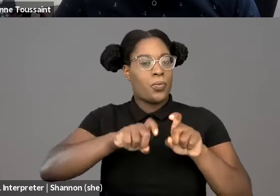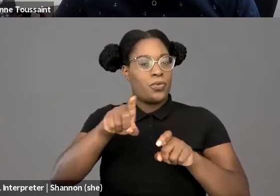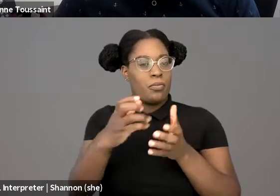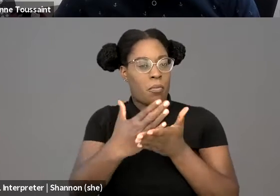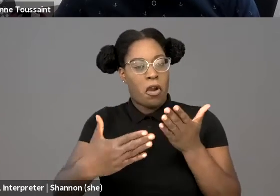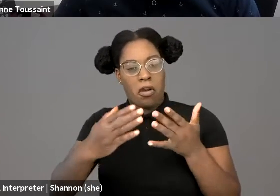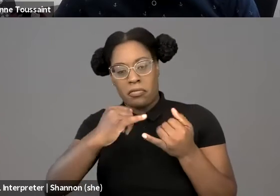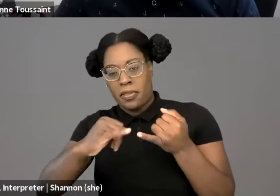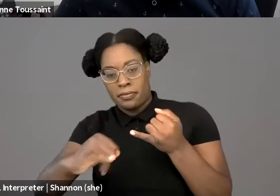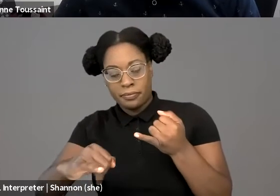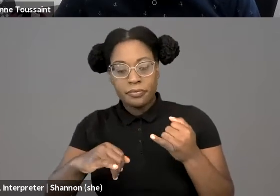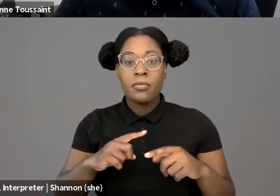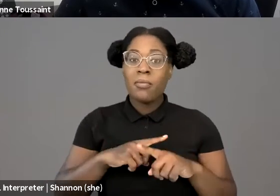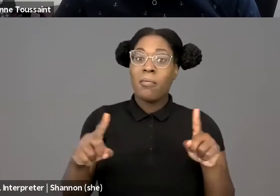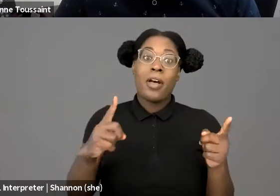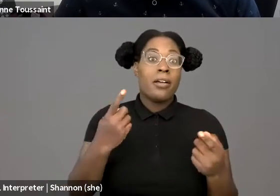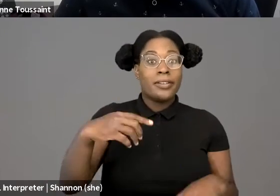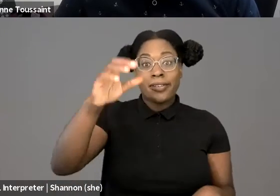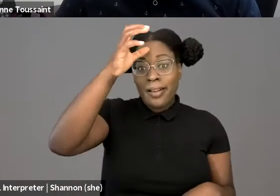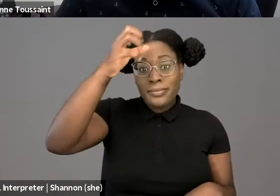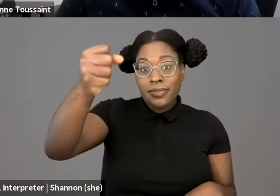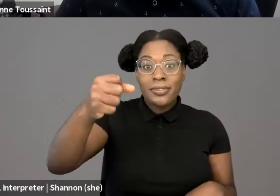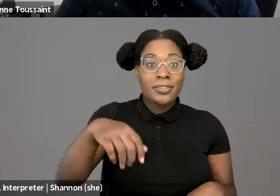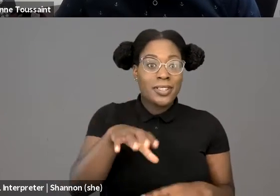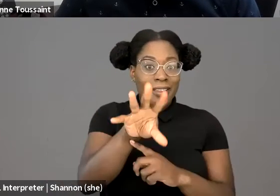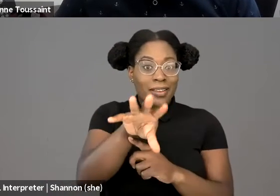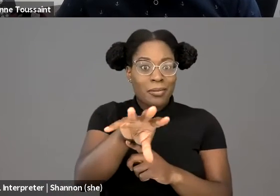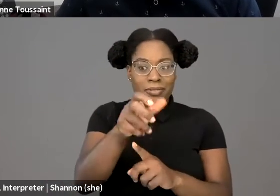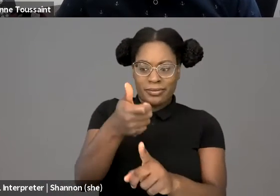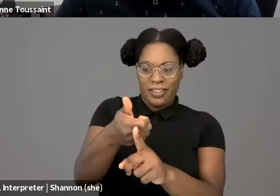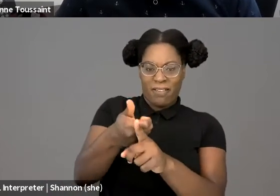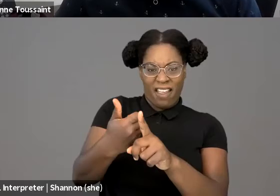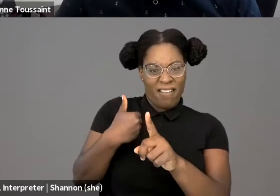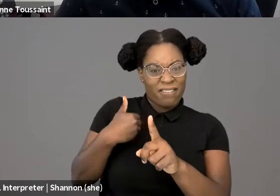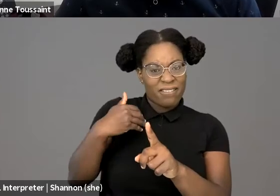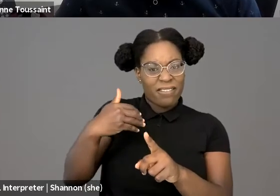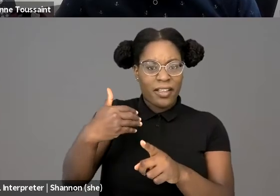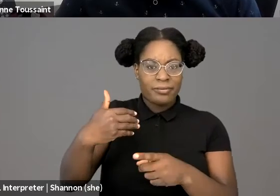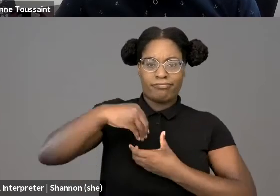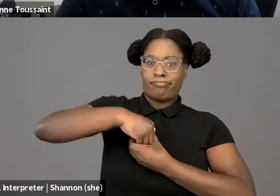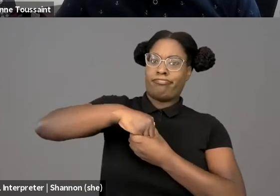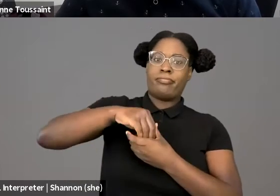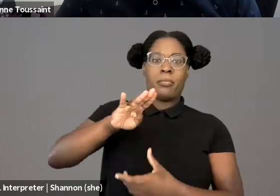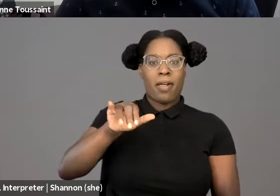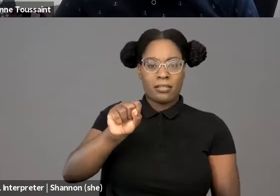Cameras do not automatically have implicit biases, or suffer from unconscious racism, but people do.